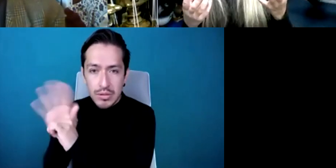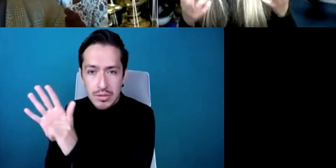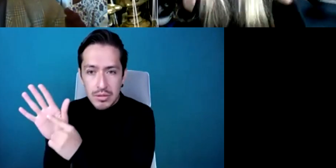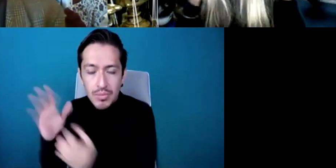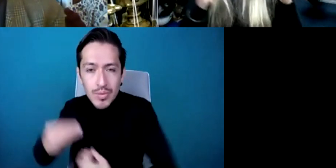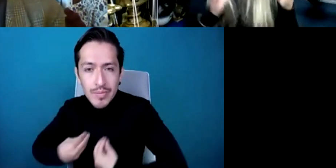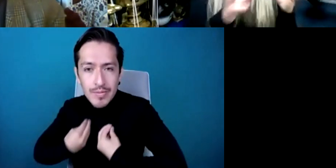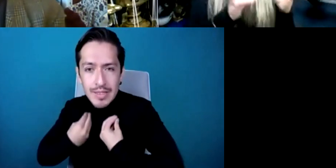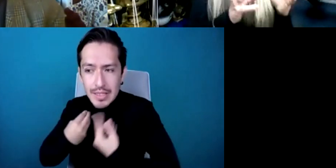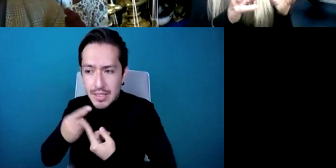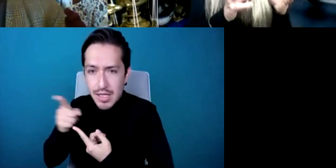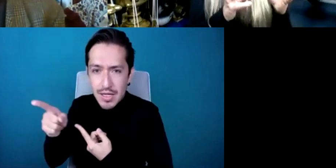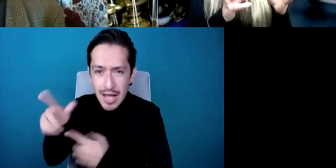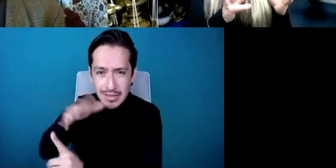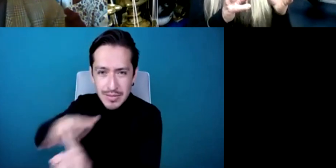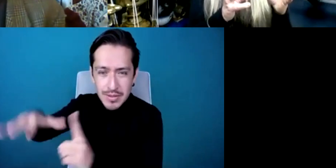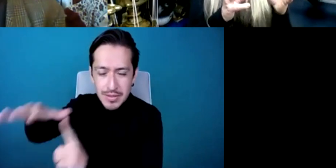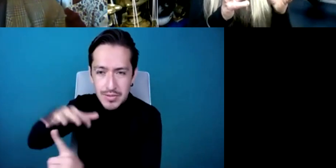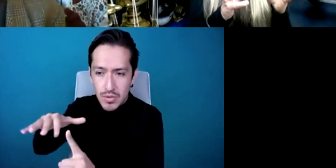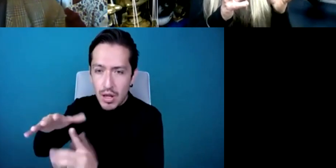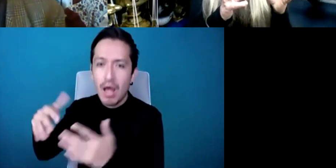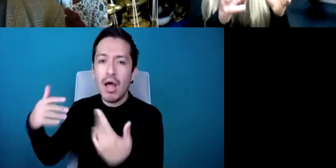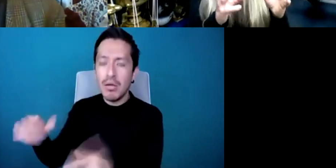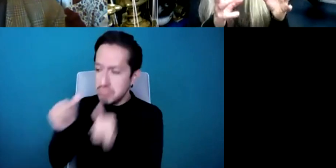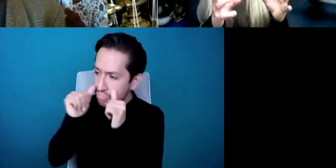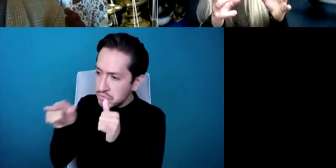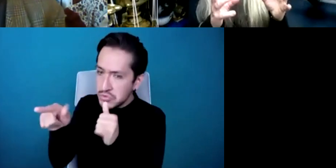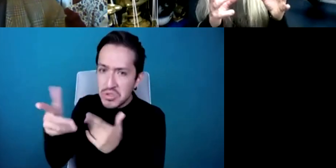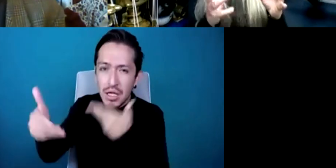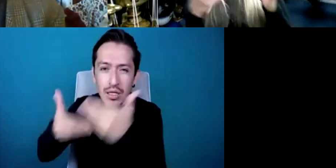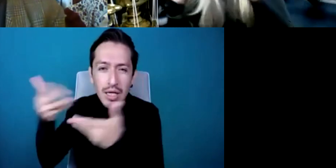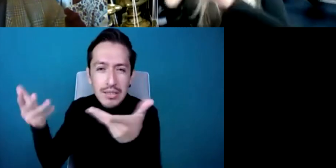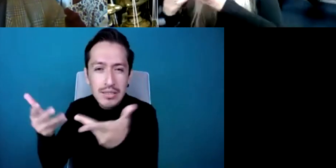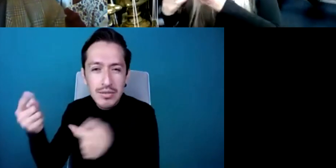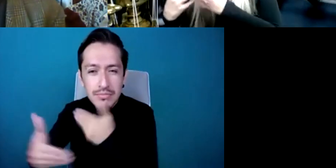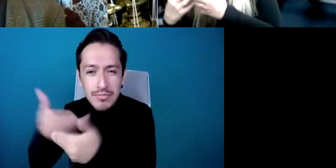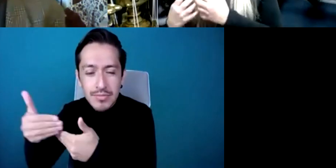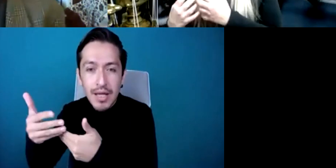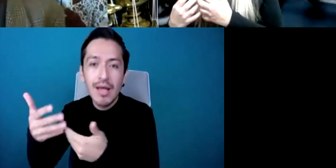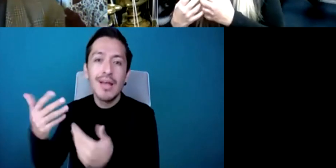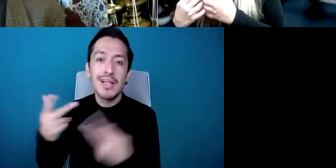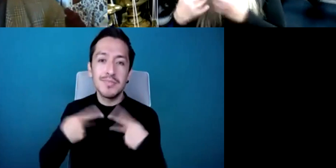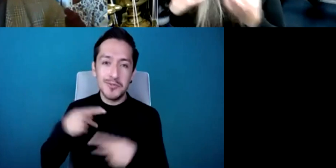it's been the much older generation that's been full of inspiration for us all which is